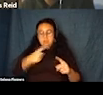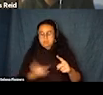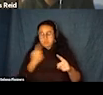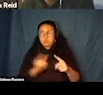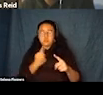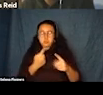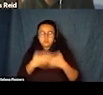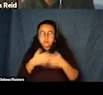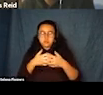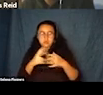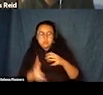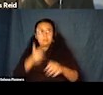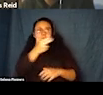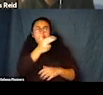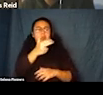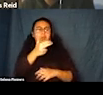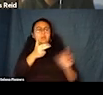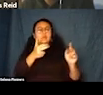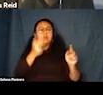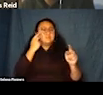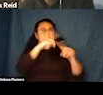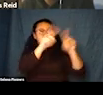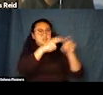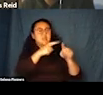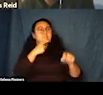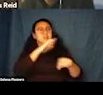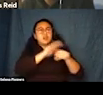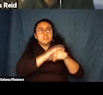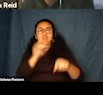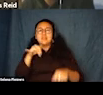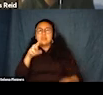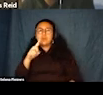He fires up at McClane McClane with a sign caution liquid nitrogen.